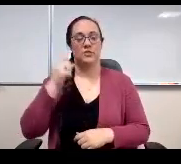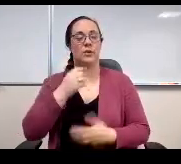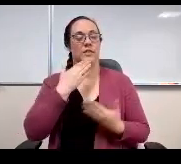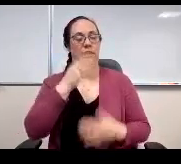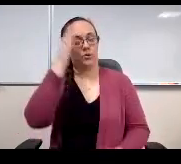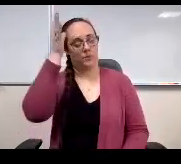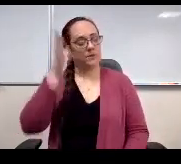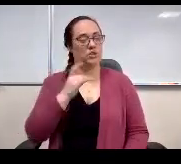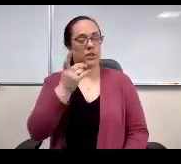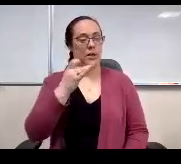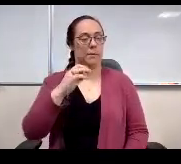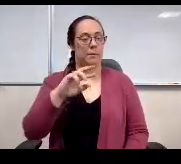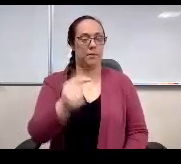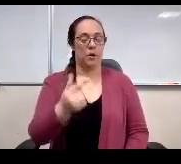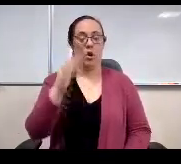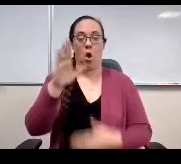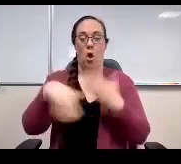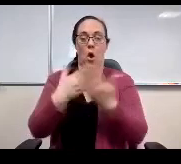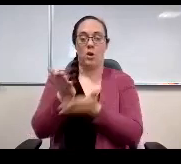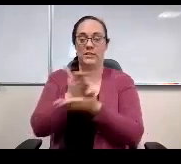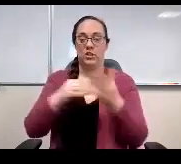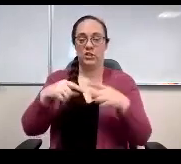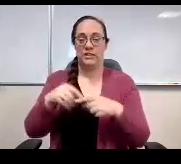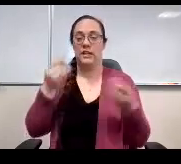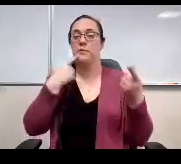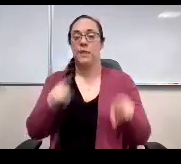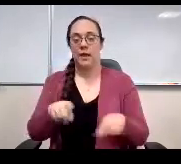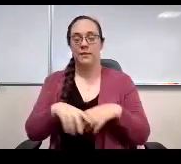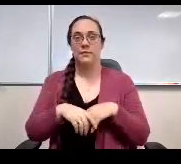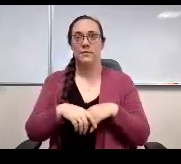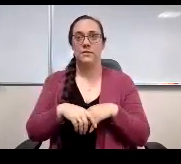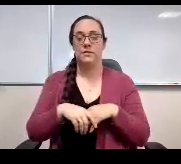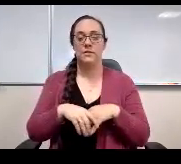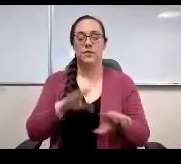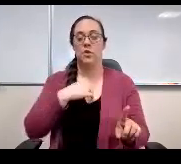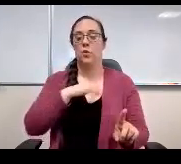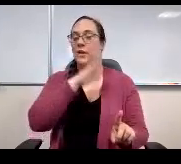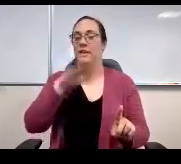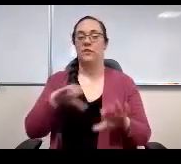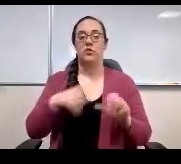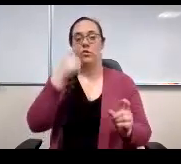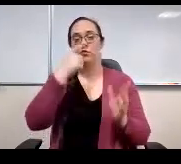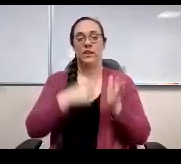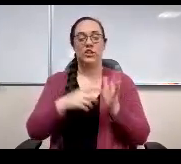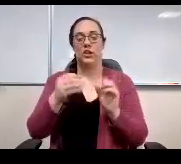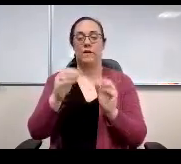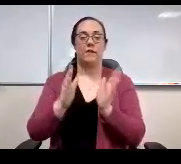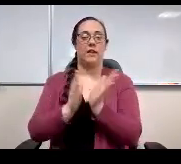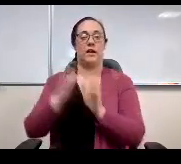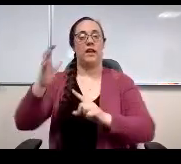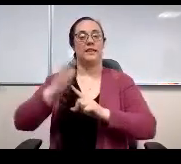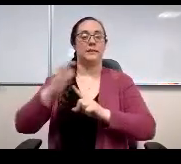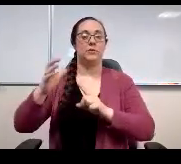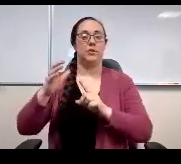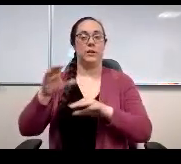for that or all sections in complaints. And we never do the recognition of exemplary performance that we made it